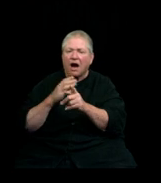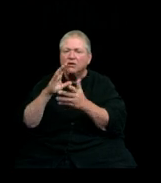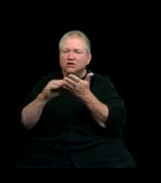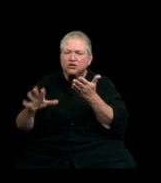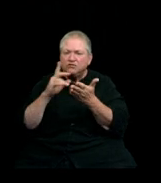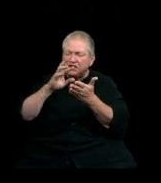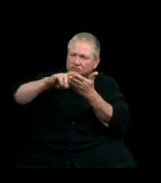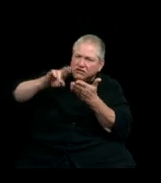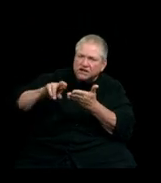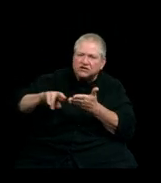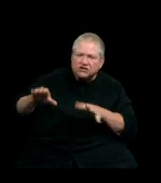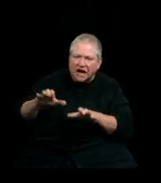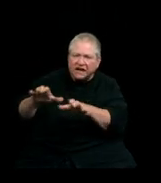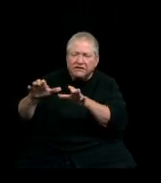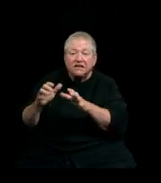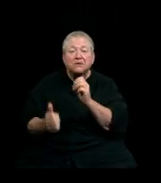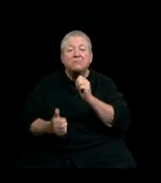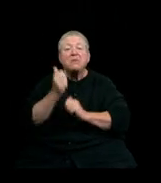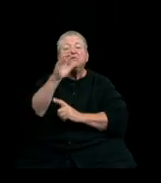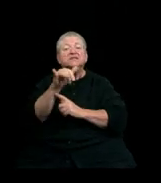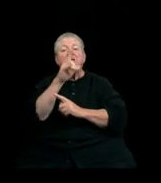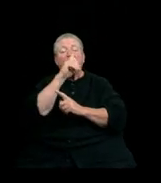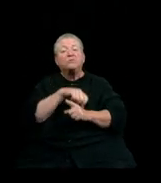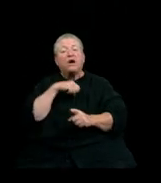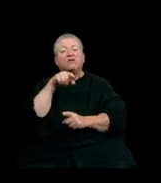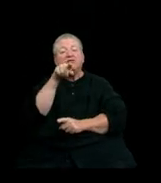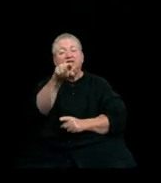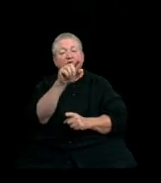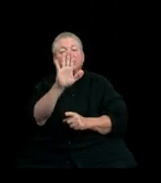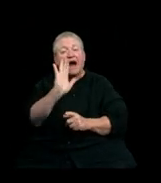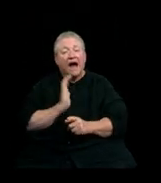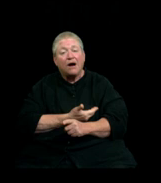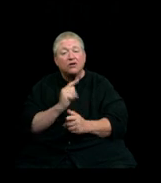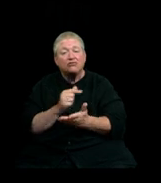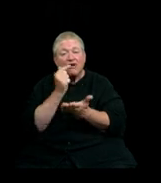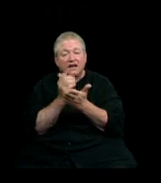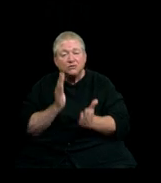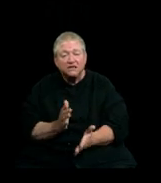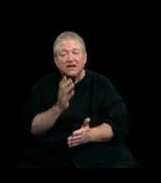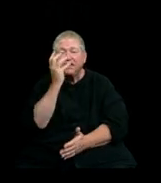But most of all, we are proud of you, our graduates, and your remarkable engagement and accomplishments.